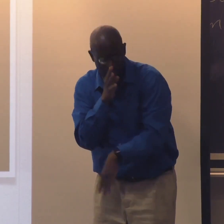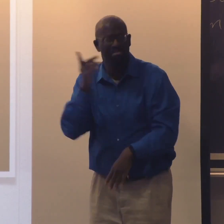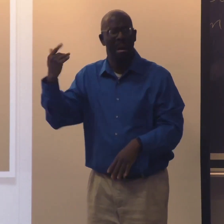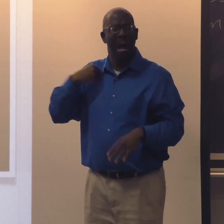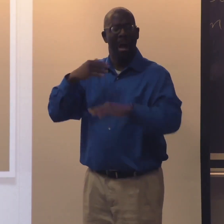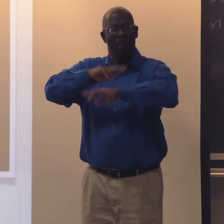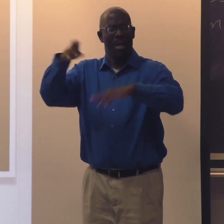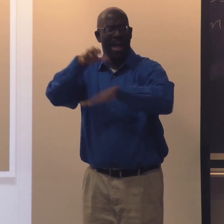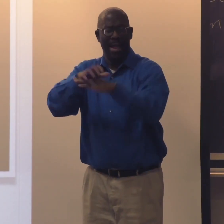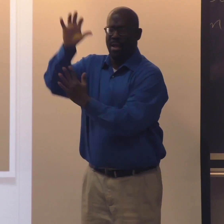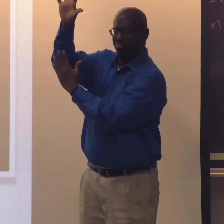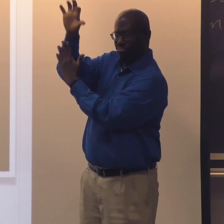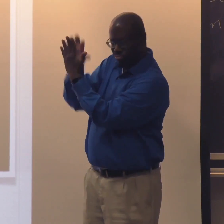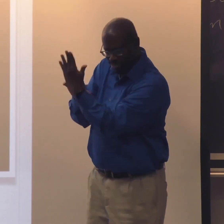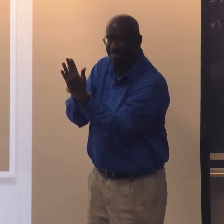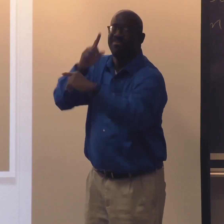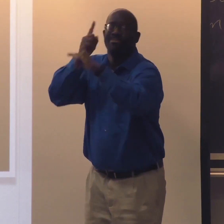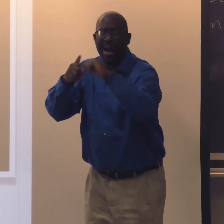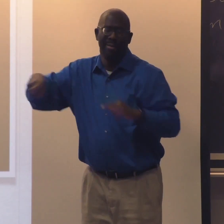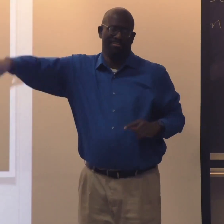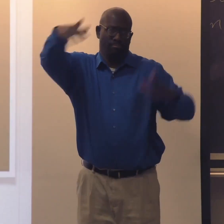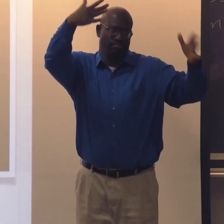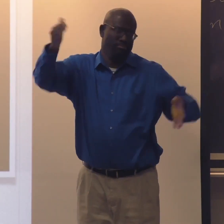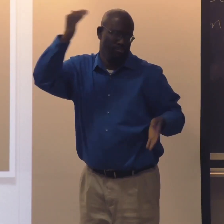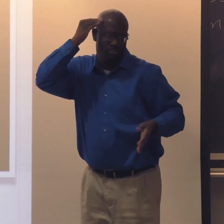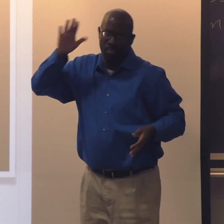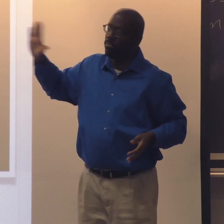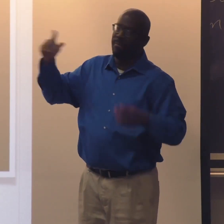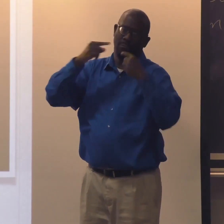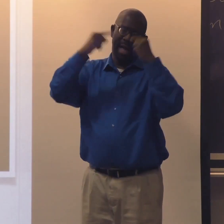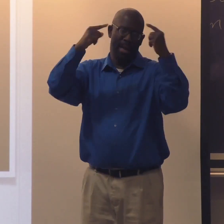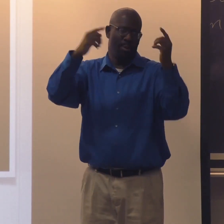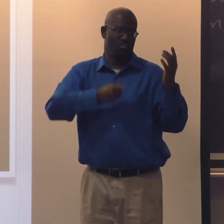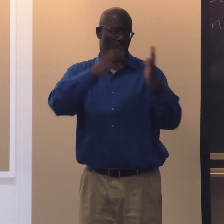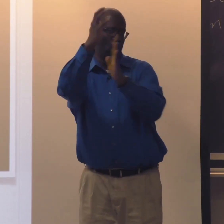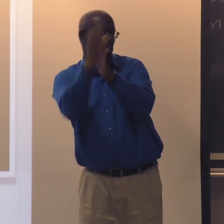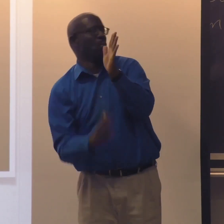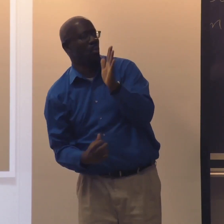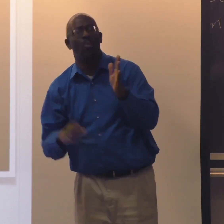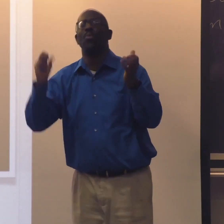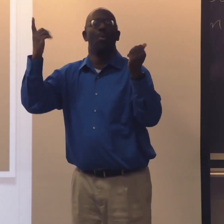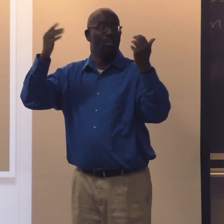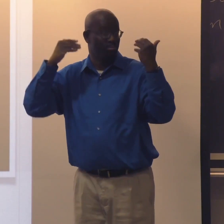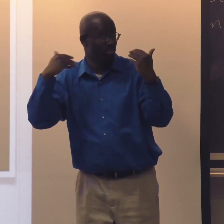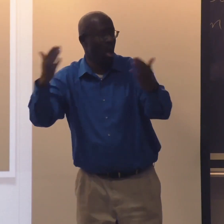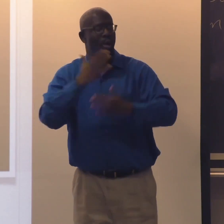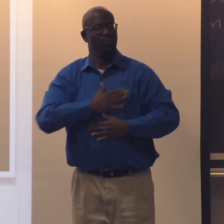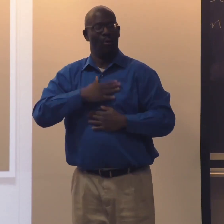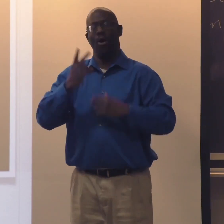And the interpreters will not be voicing this. And I'll have the text behind me. It's a very famous poem. You probably already know it.